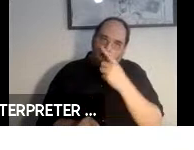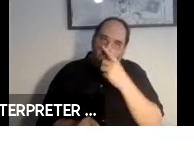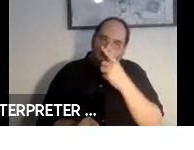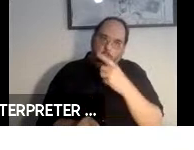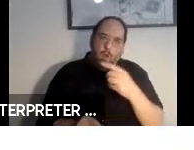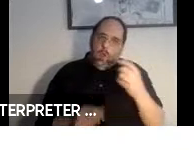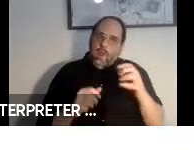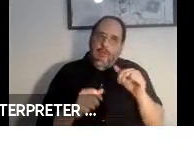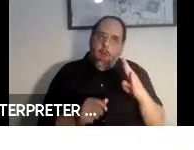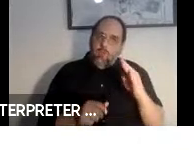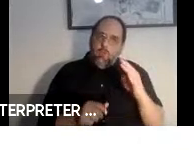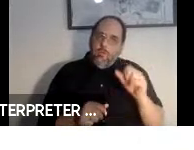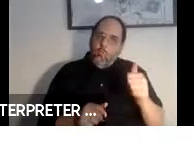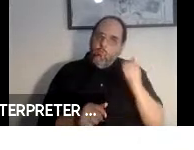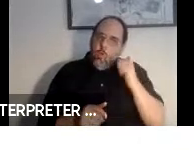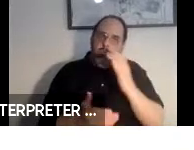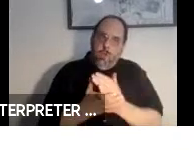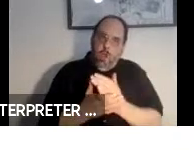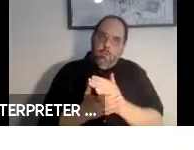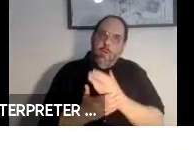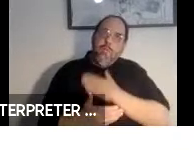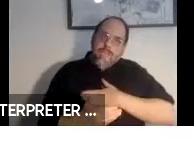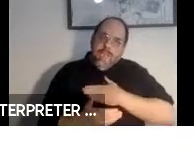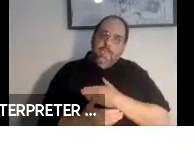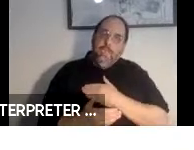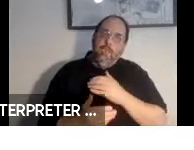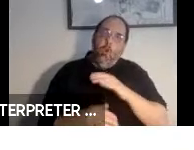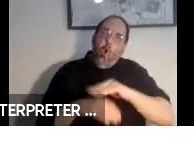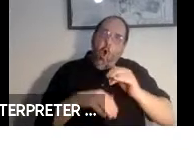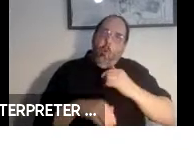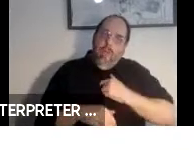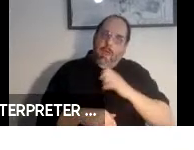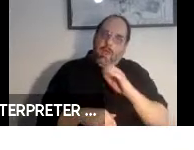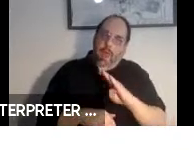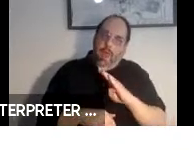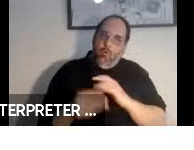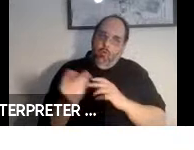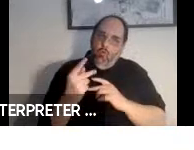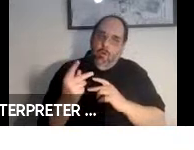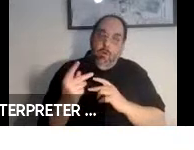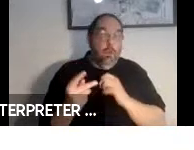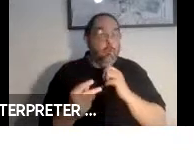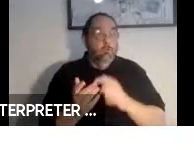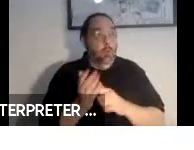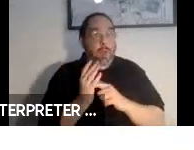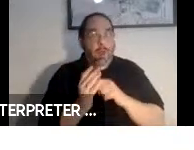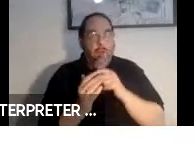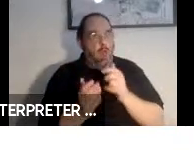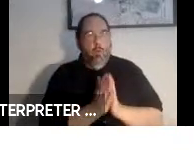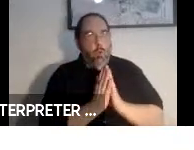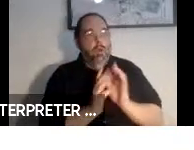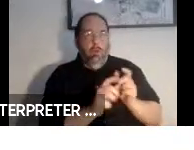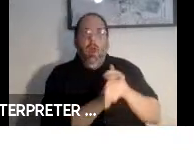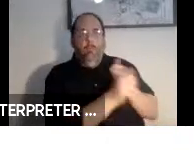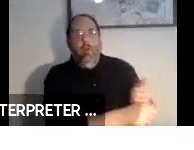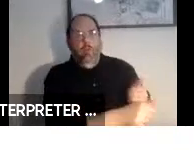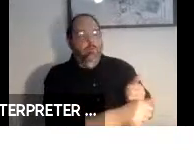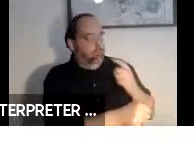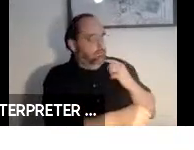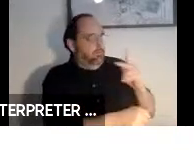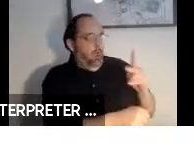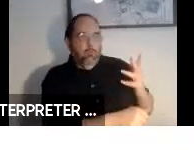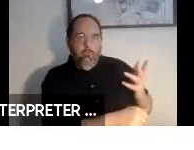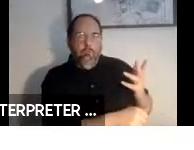me. Hail us a cab. It was a demand it was not a request, I invited. That's how I was raised.